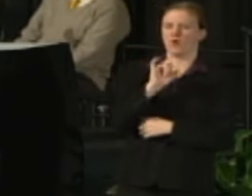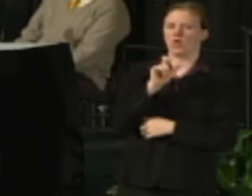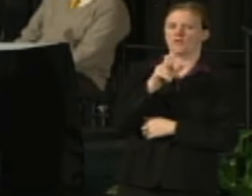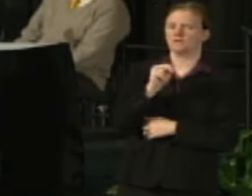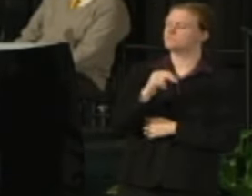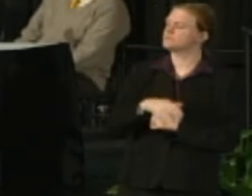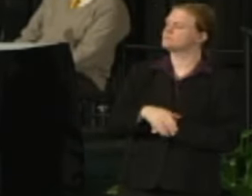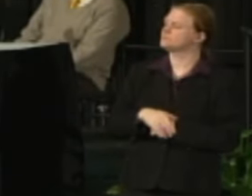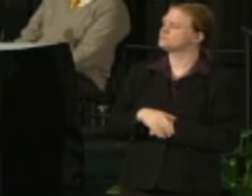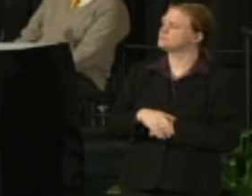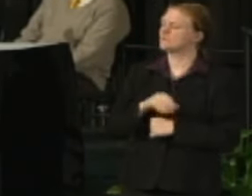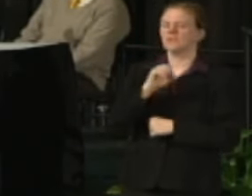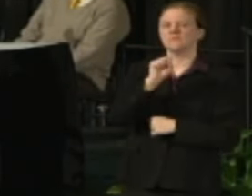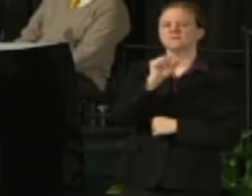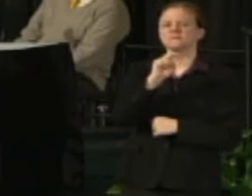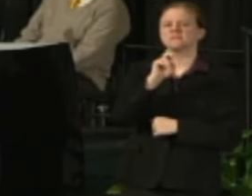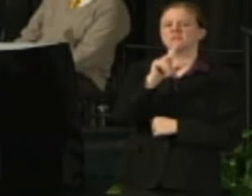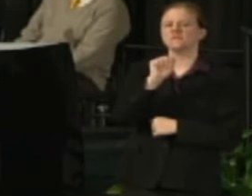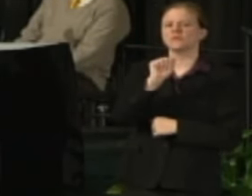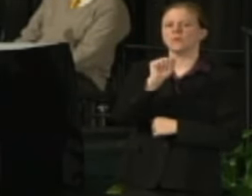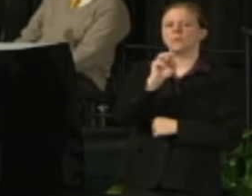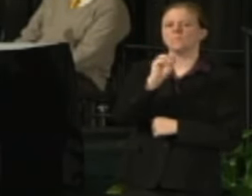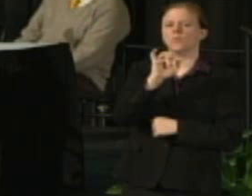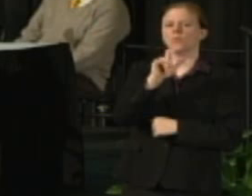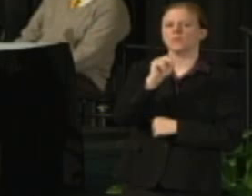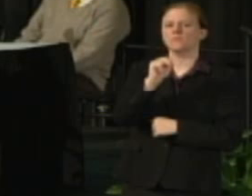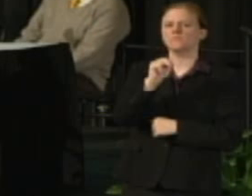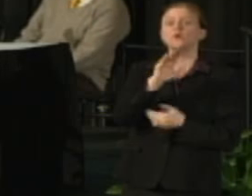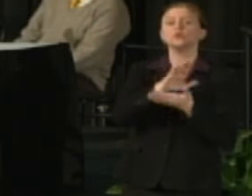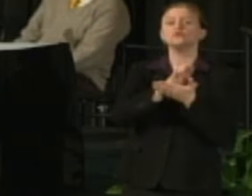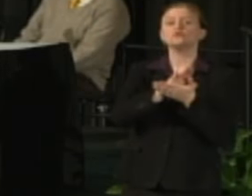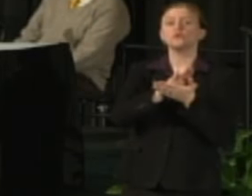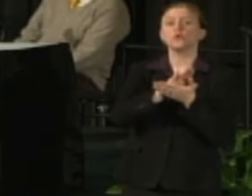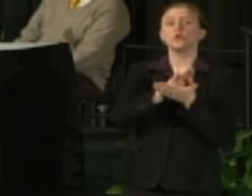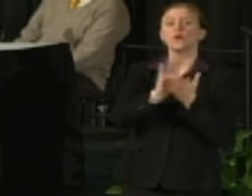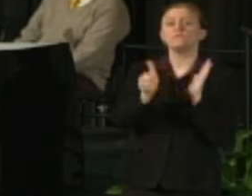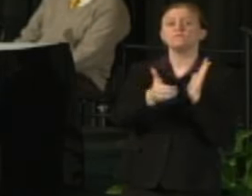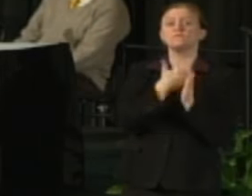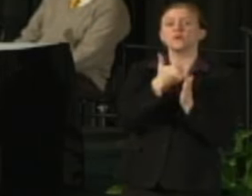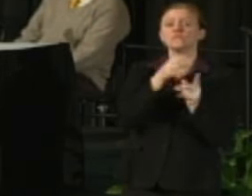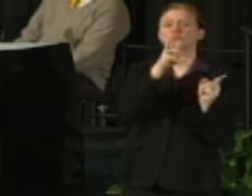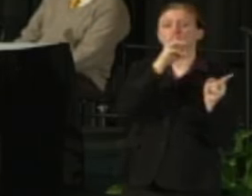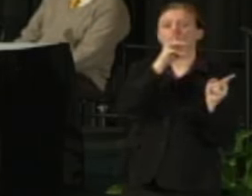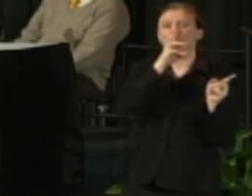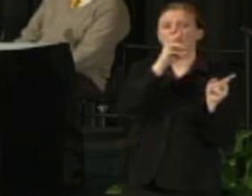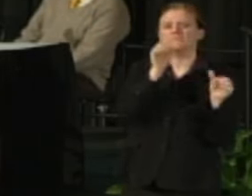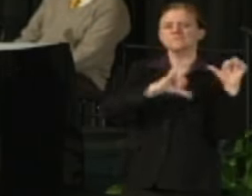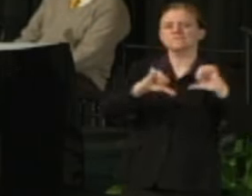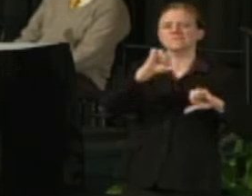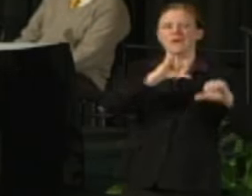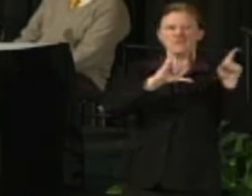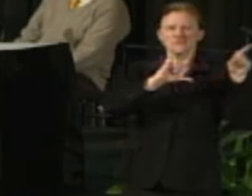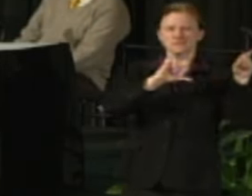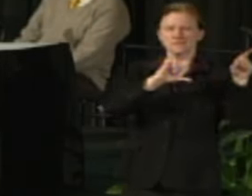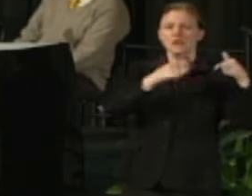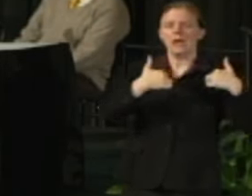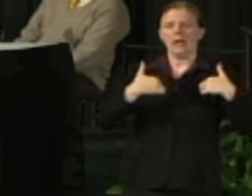I'm Sandra McLellan and I'm at the School of Freshwater Sciences. I'm also an alumni of UWM but I'm a parent of a first grader